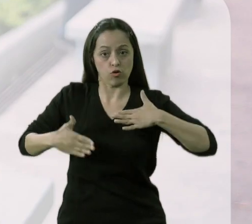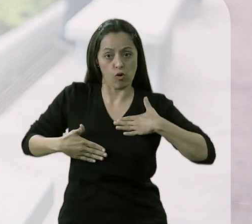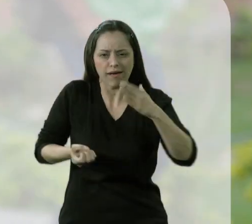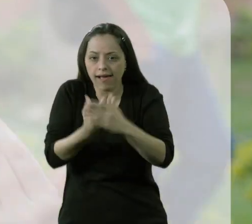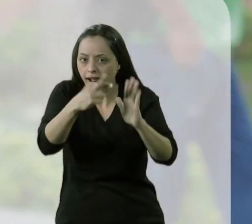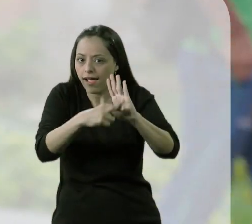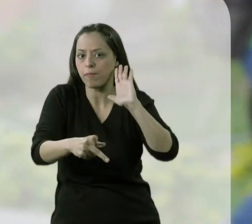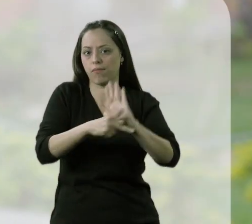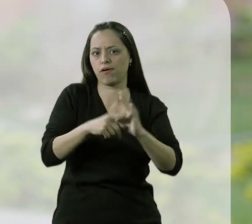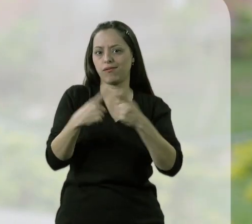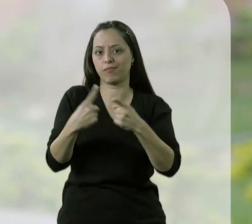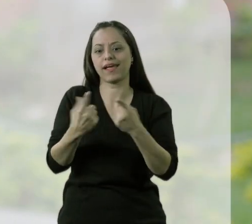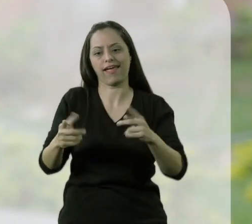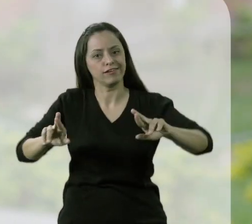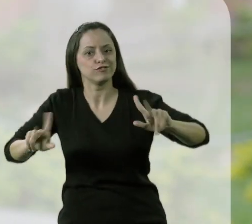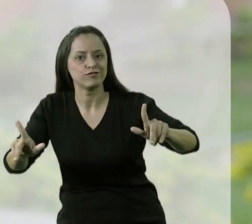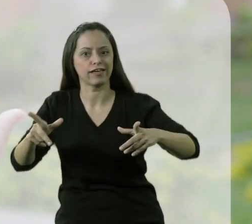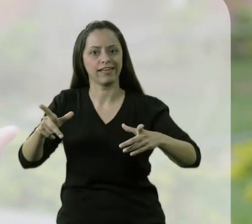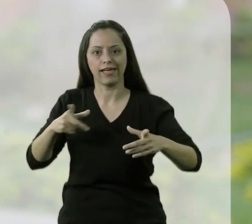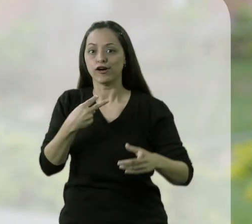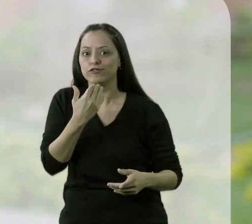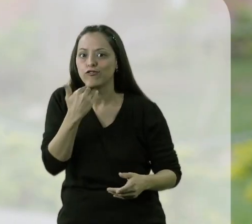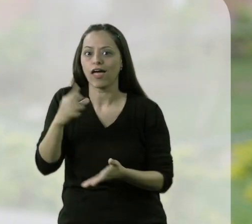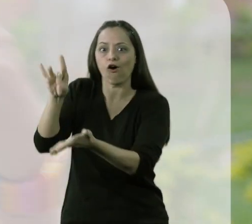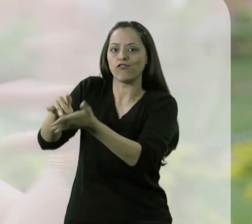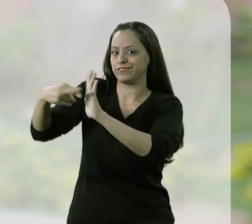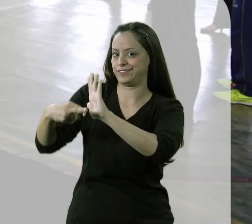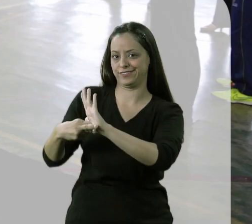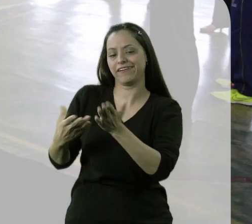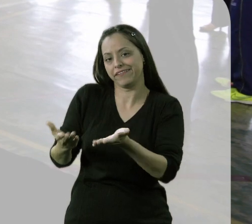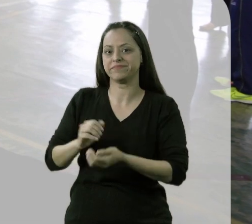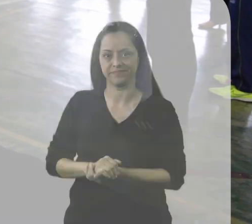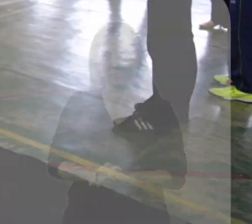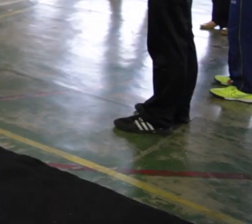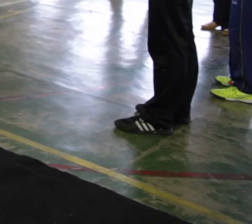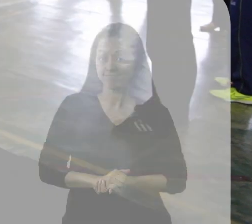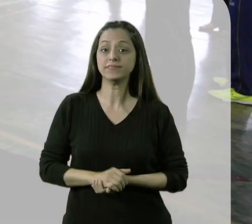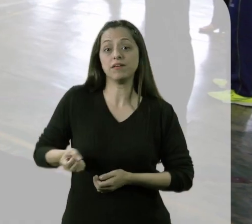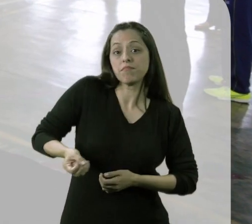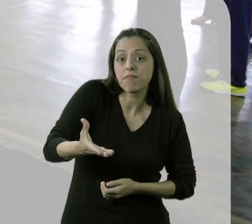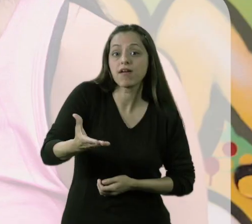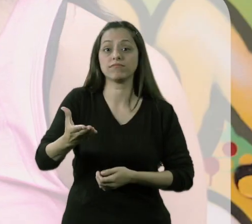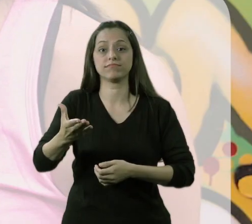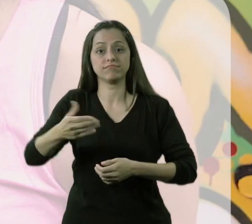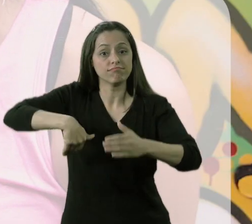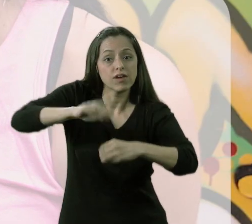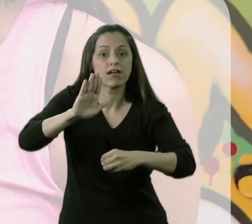We have to create our rules, because they can't play with the official rule. They could play with their hands, their feet,